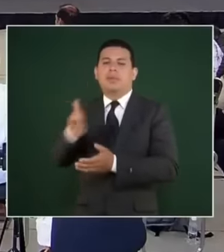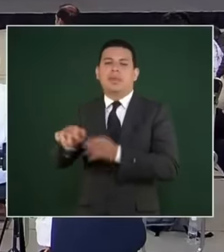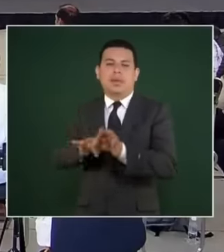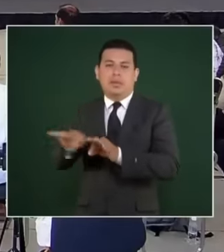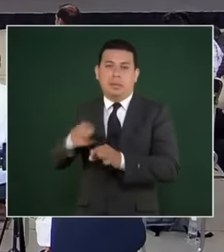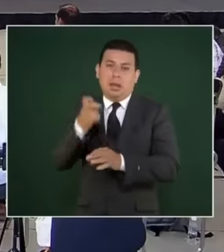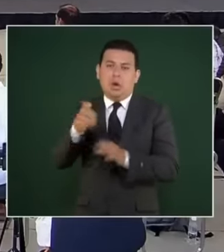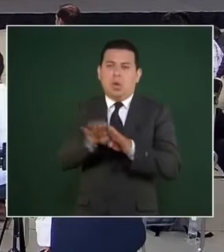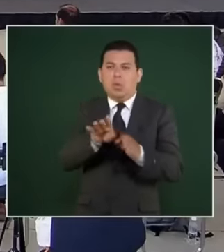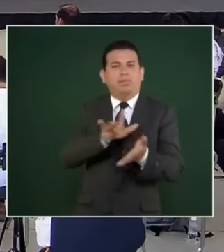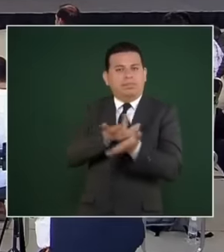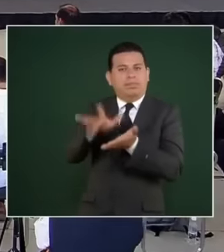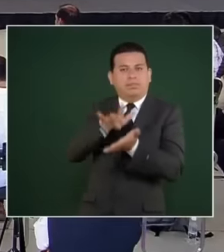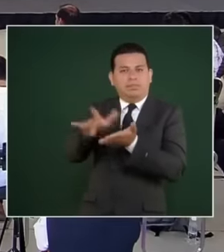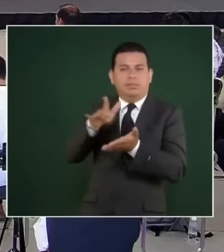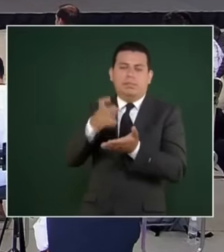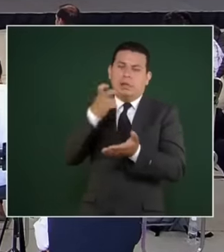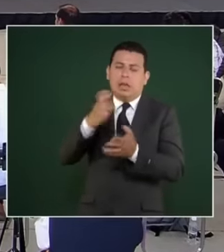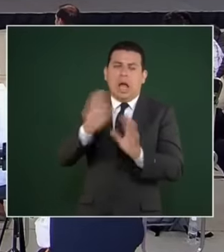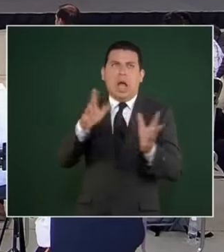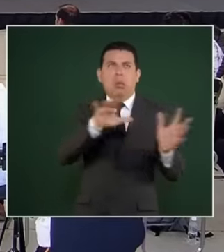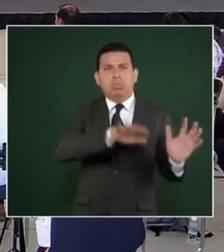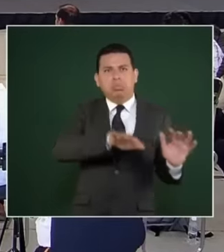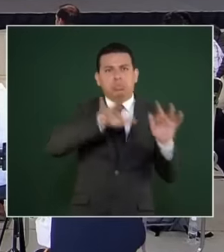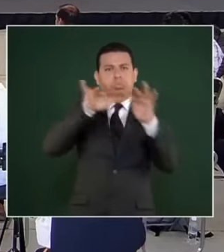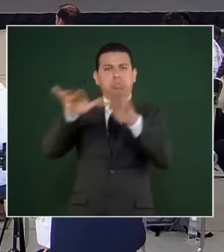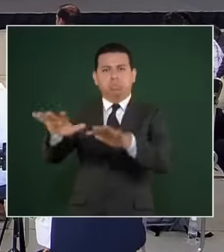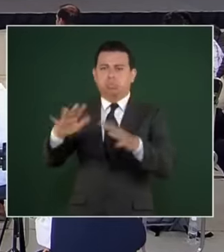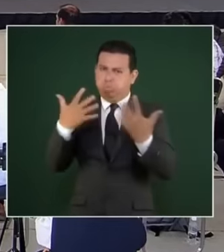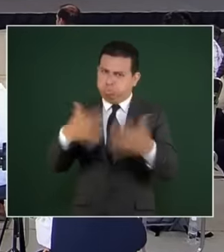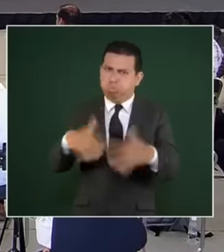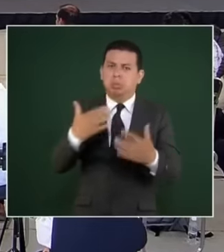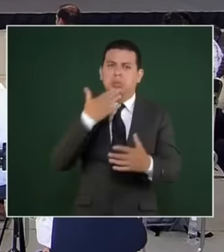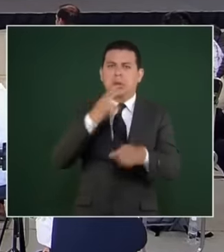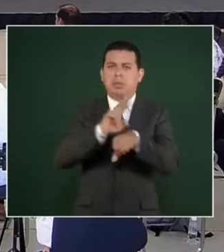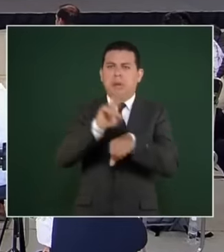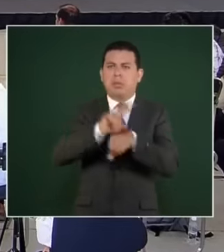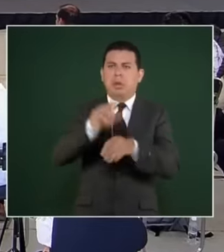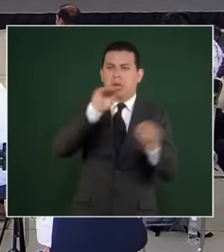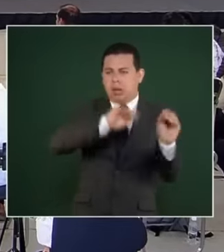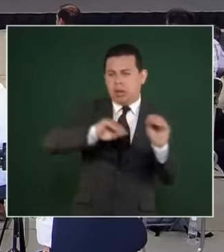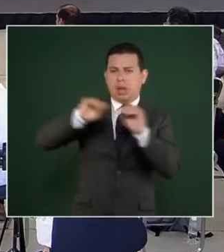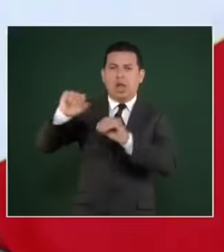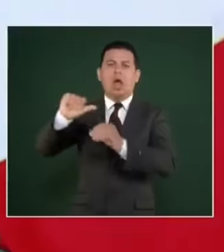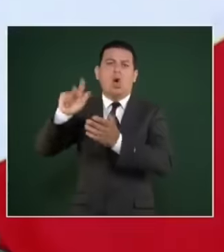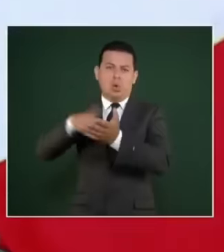We have already managed to repatriate a very important number of Venezuelans and we are doing it